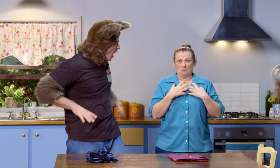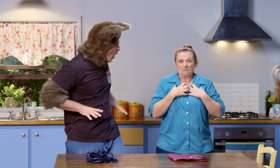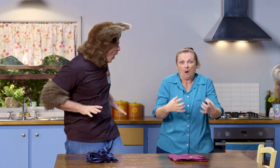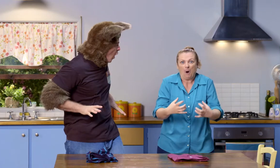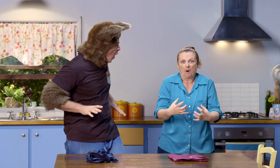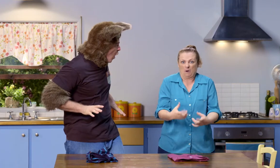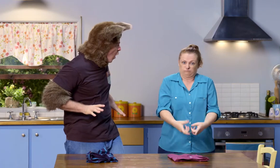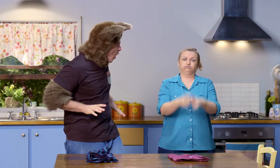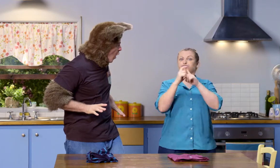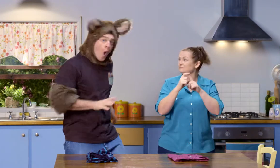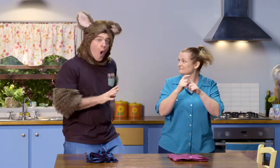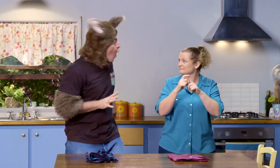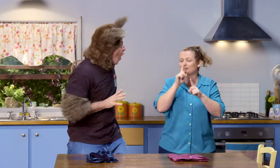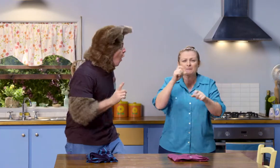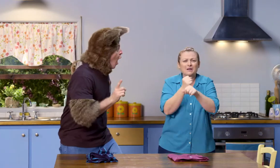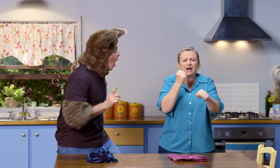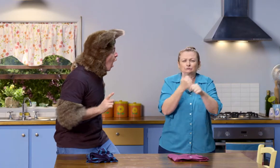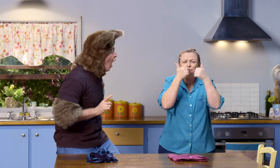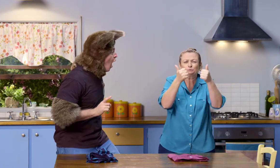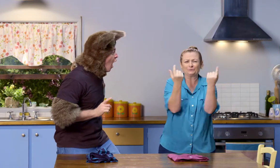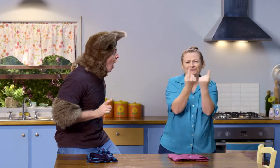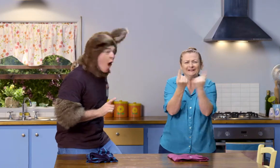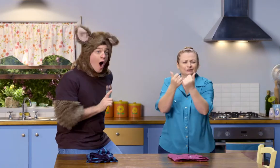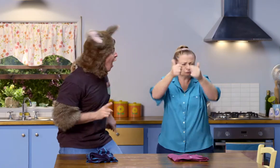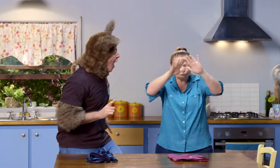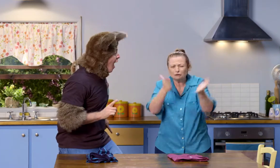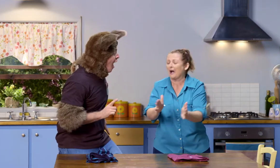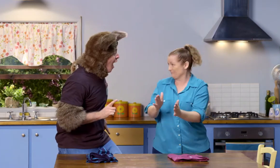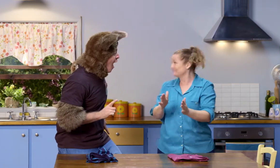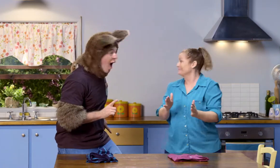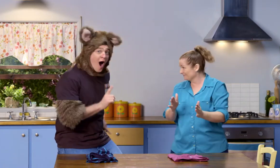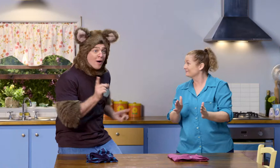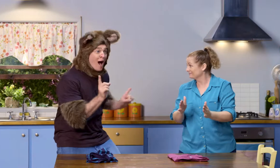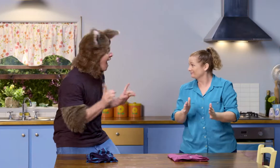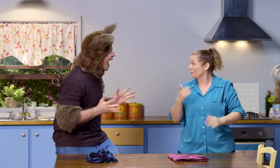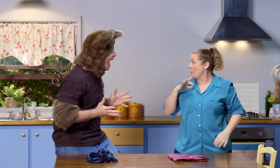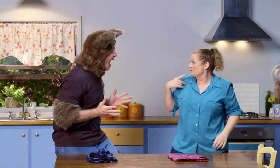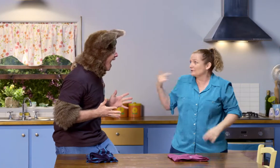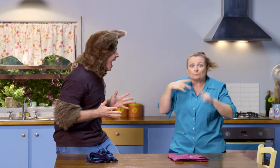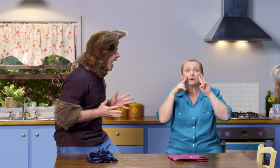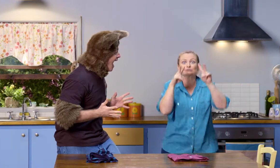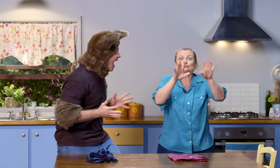there are other folds that are even trickier. But they make fantastic objects and shapes. What are they?